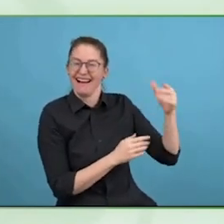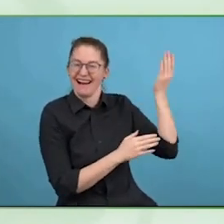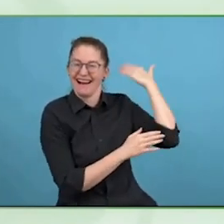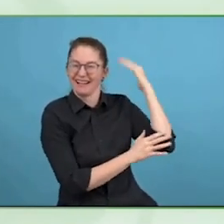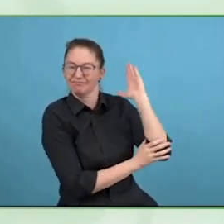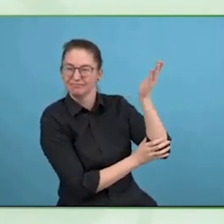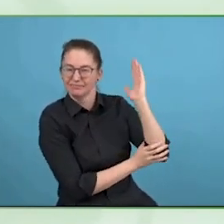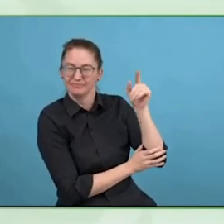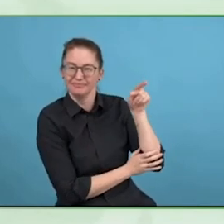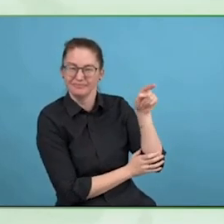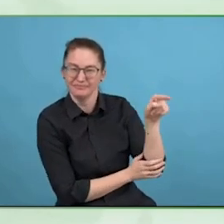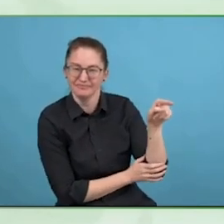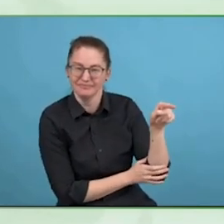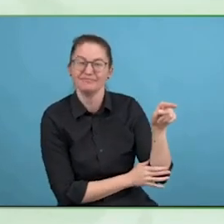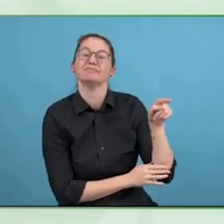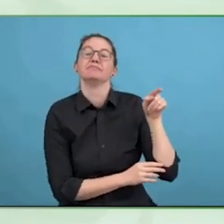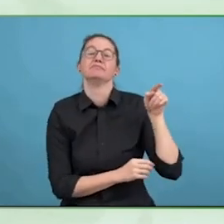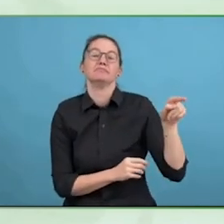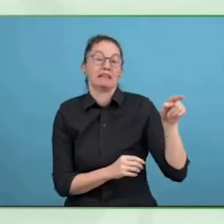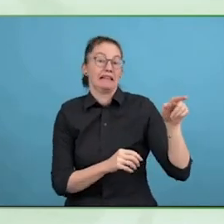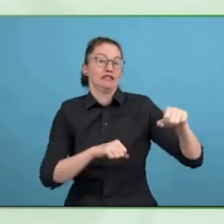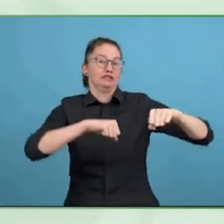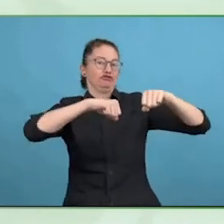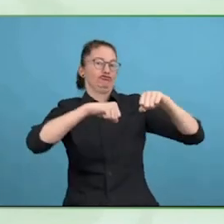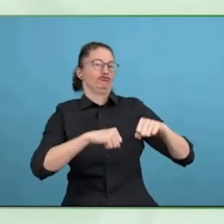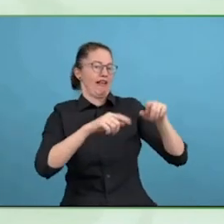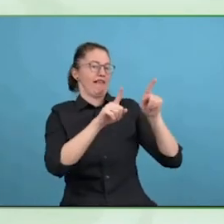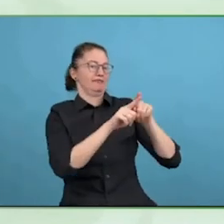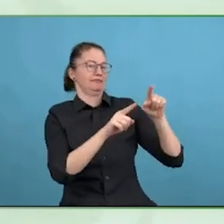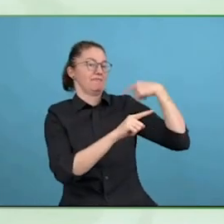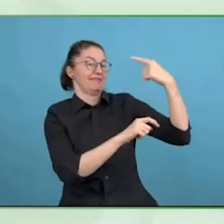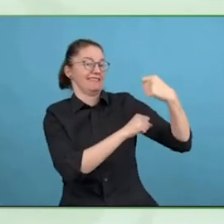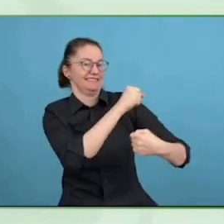the whole idea is to promote the employment of persons with